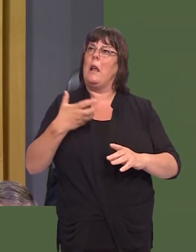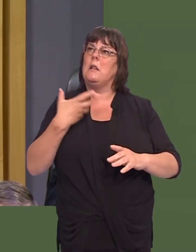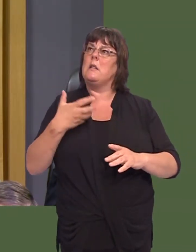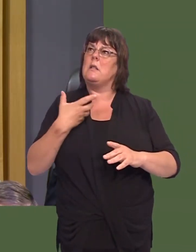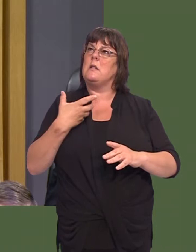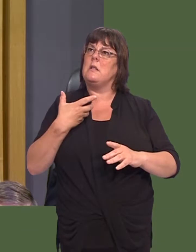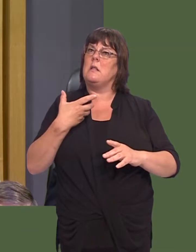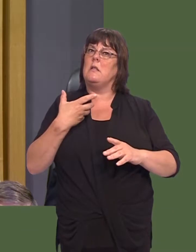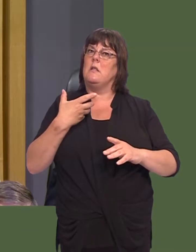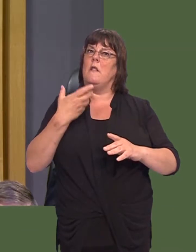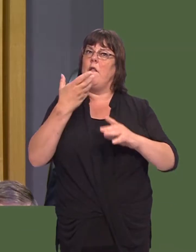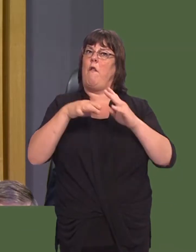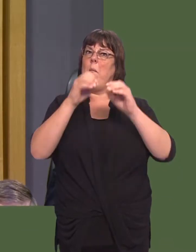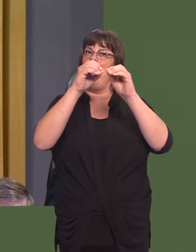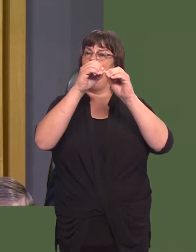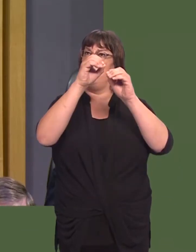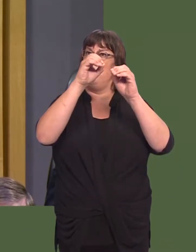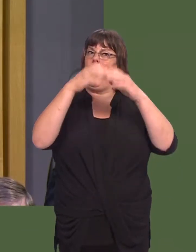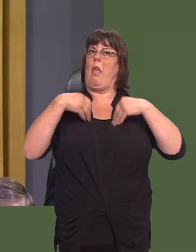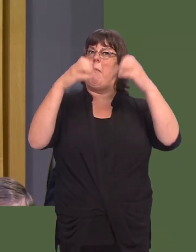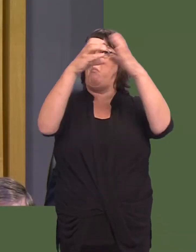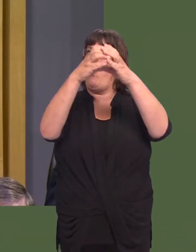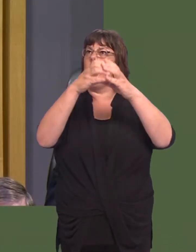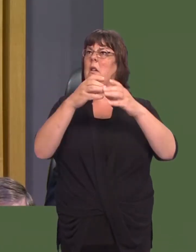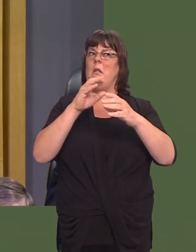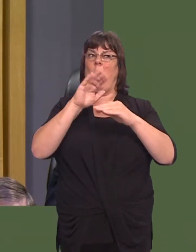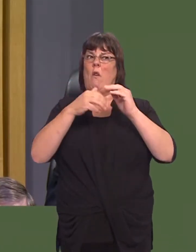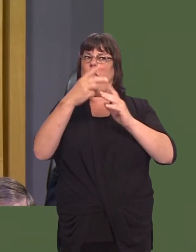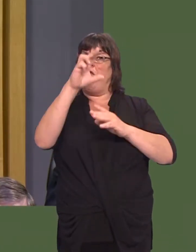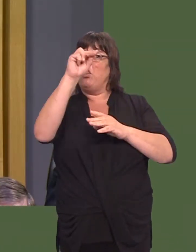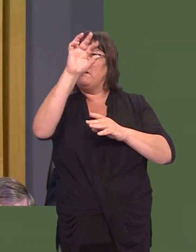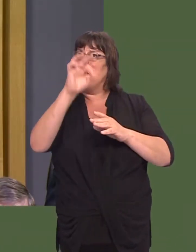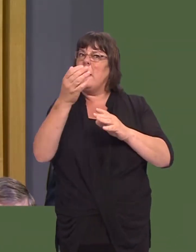in last yearóthis is actually 30 per cent of the total of all complaints in Wales.